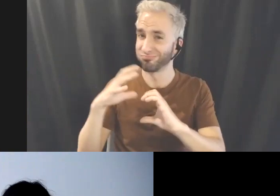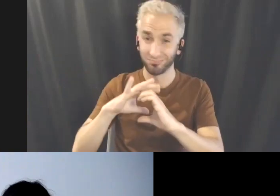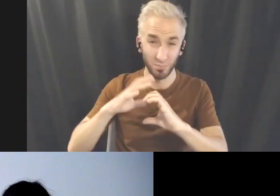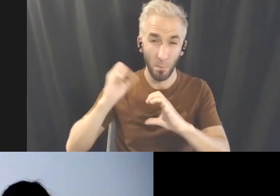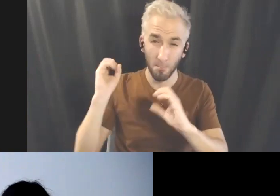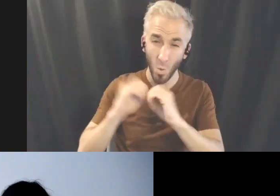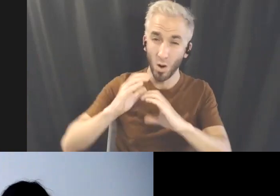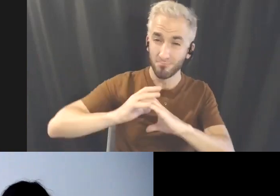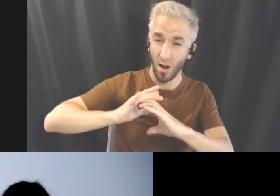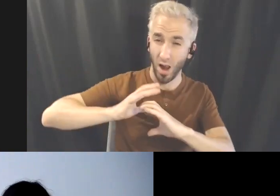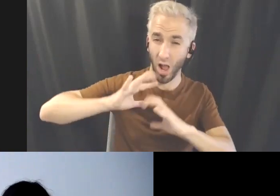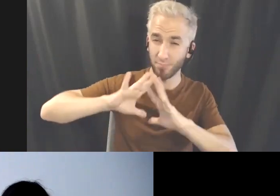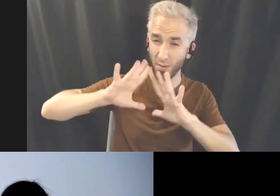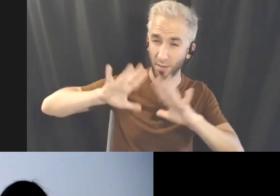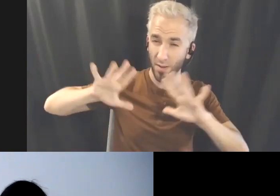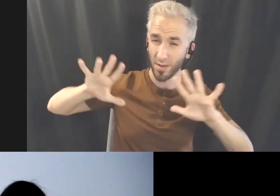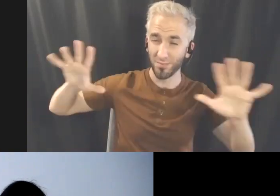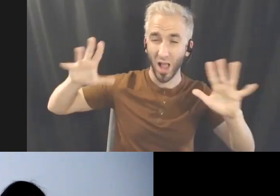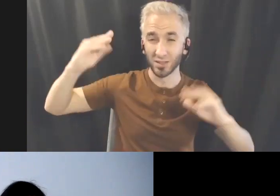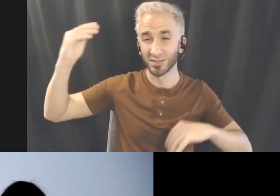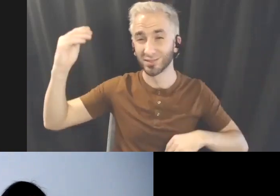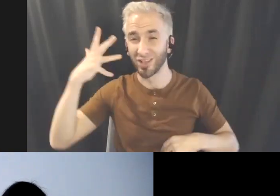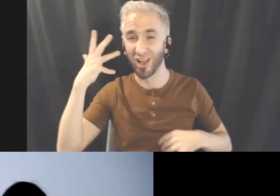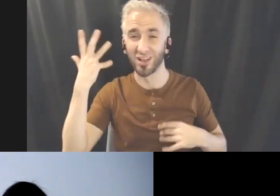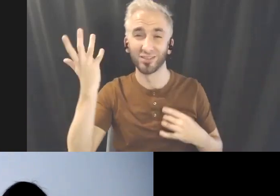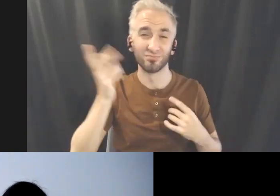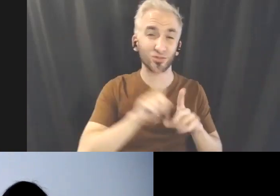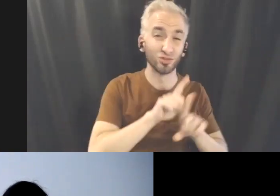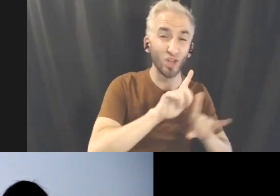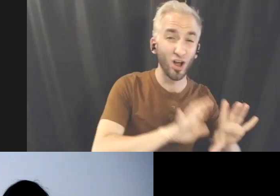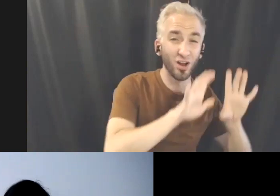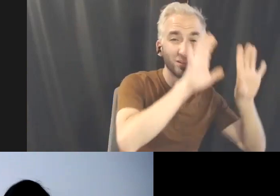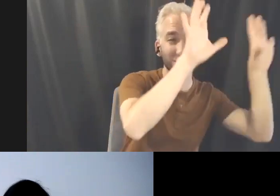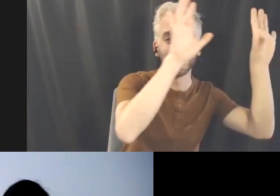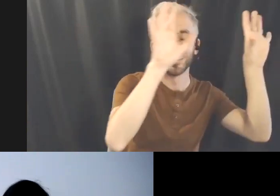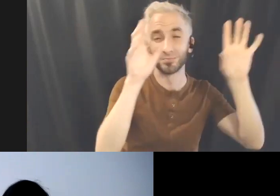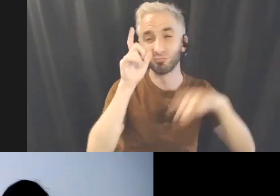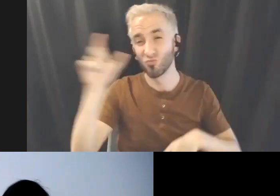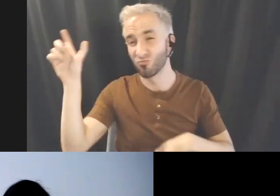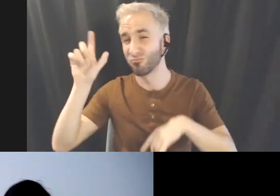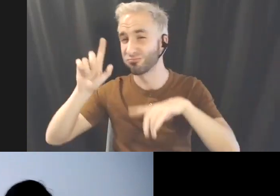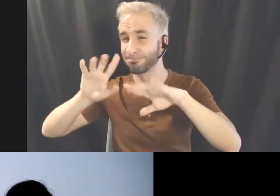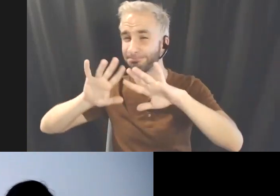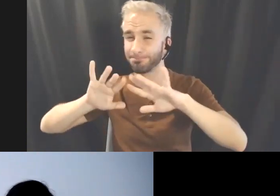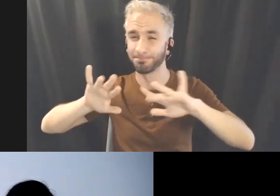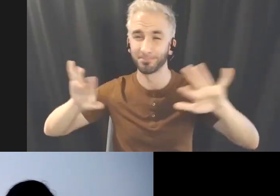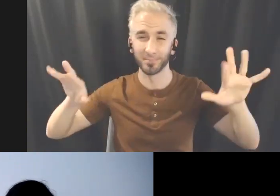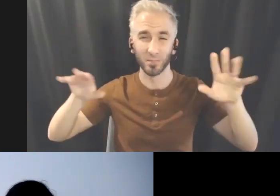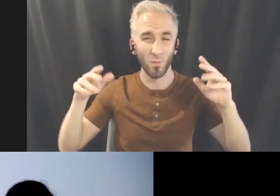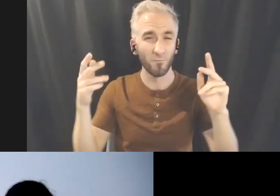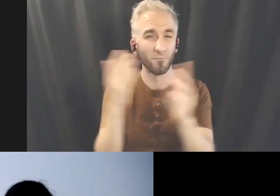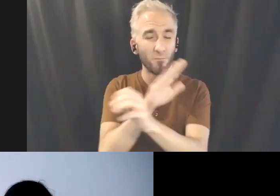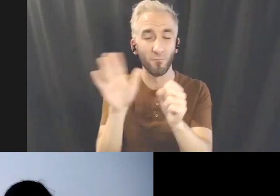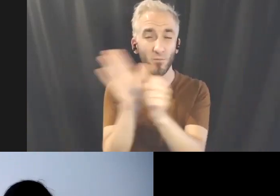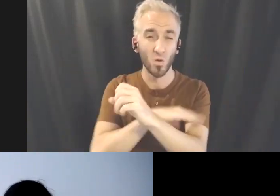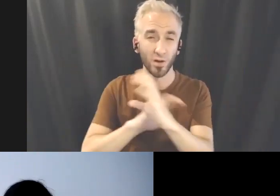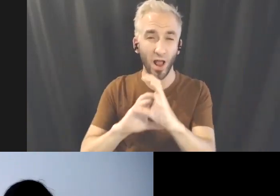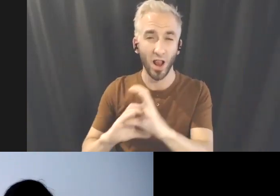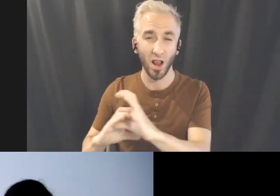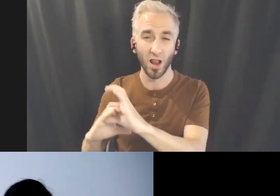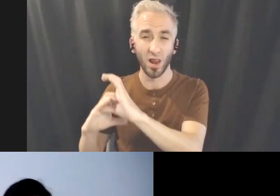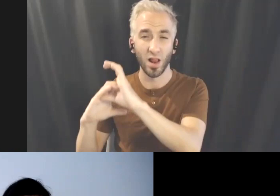the galaxy, that we're in extending to the galaxy that is unknown and to other dimensions